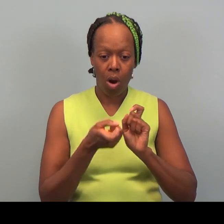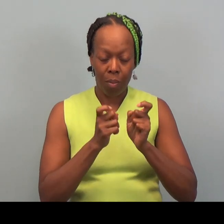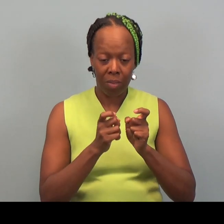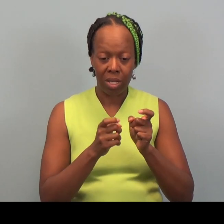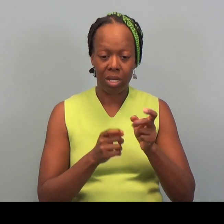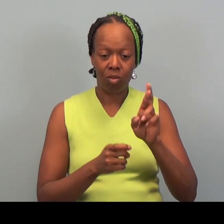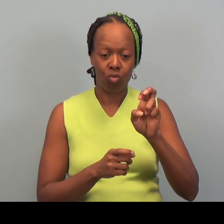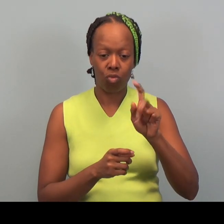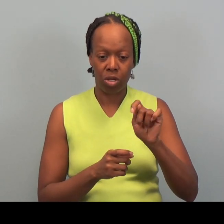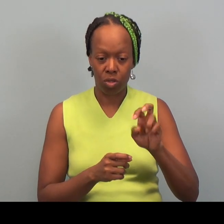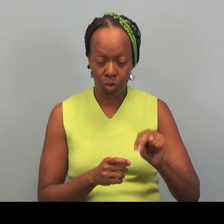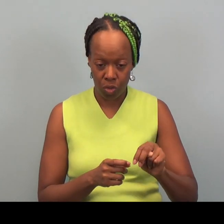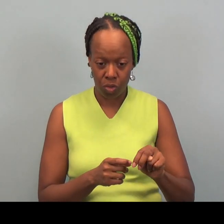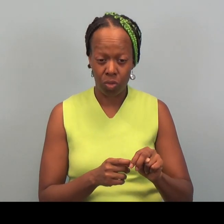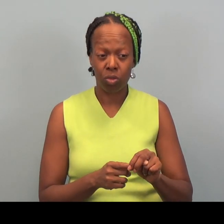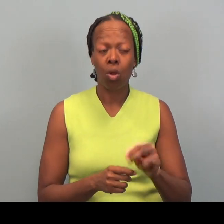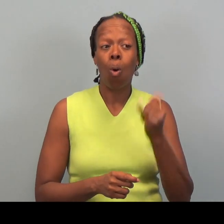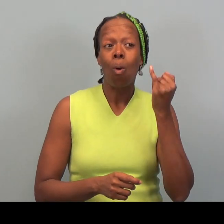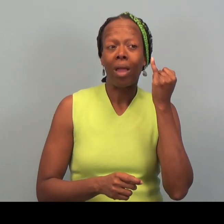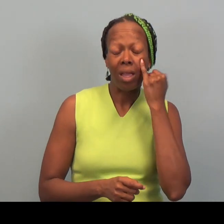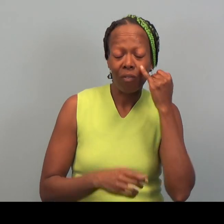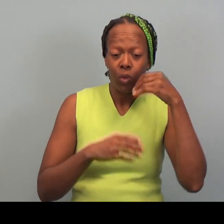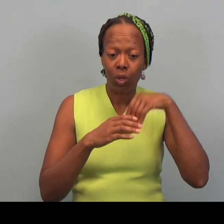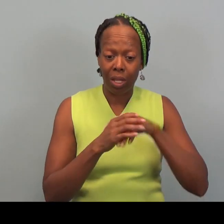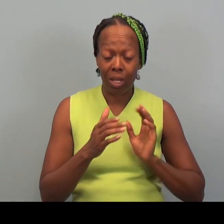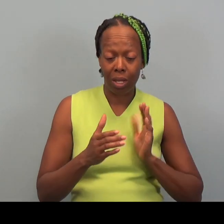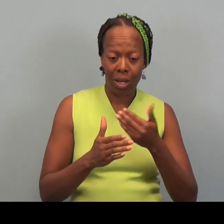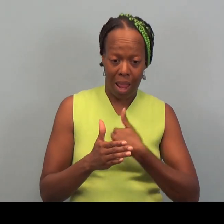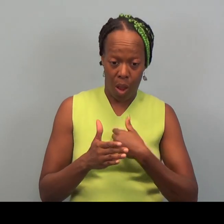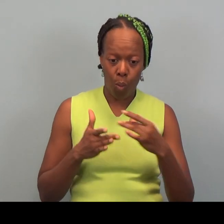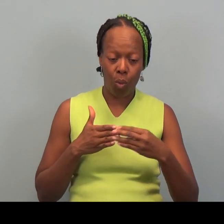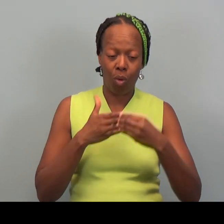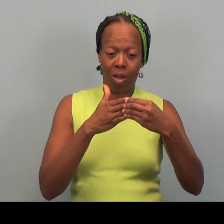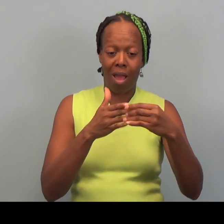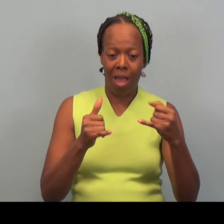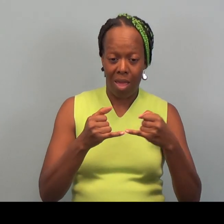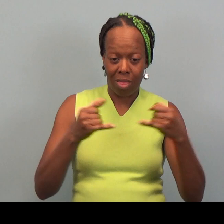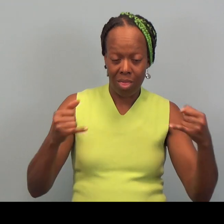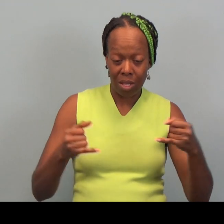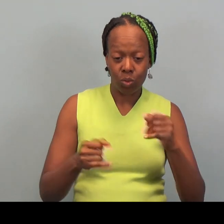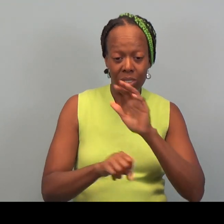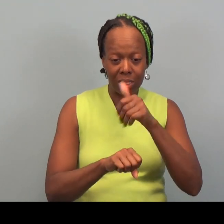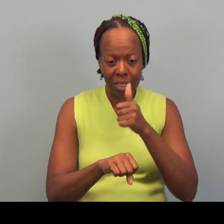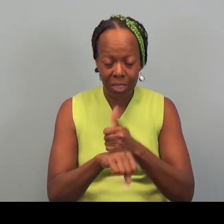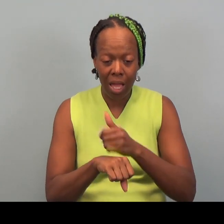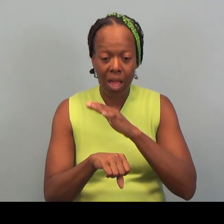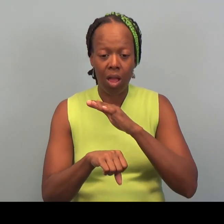So if you're within our income guidelines which are set according to eligibility for the Earned Income Tax Credit.